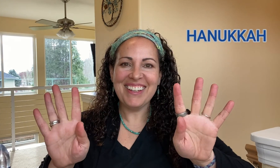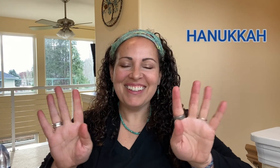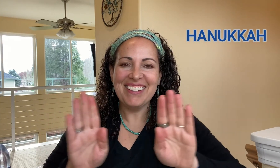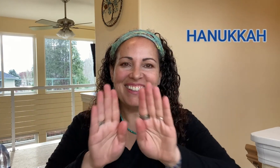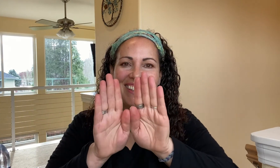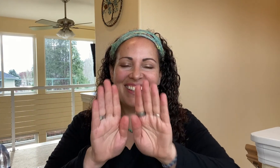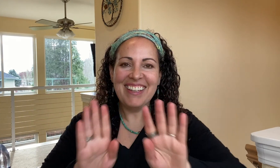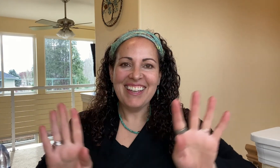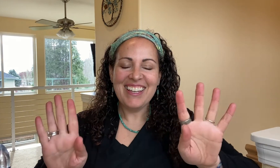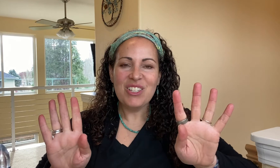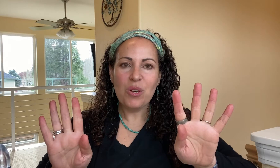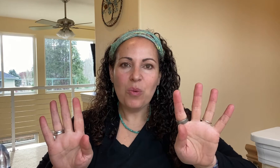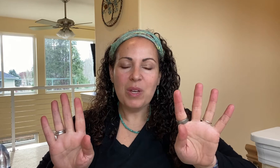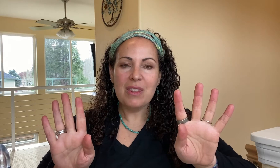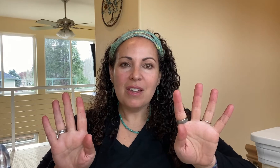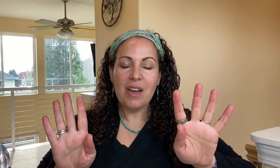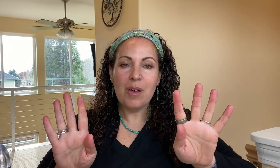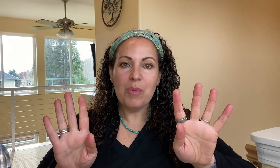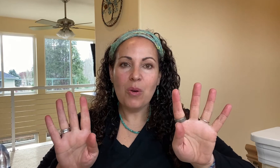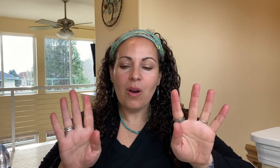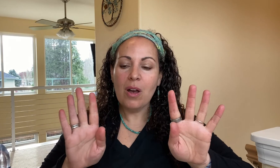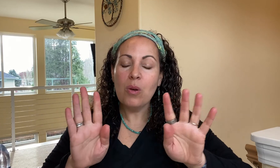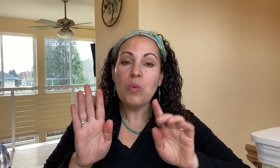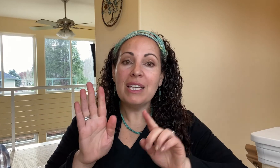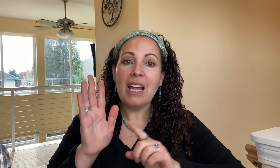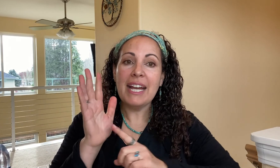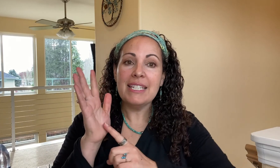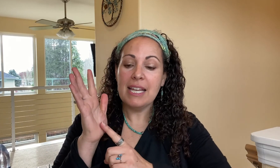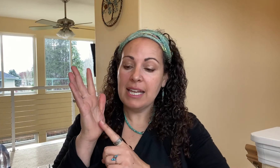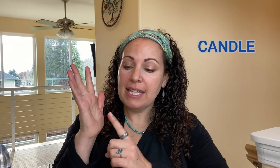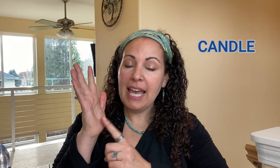HANUKKAH. So with the menorah we light candles.